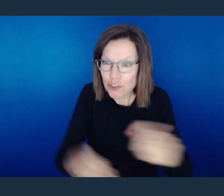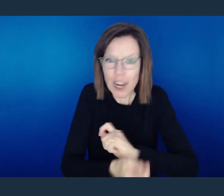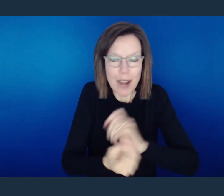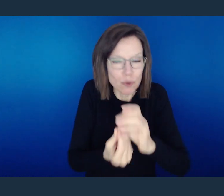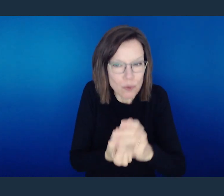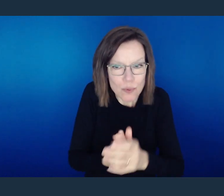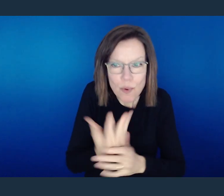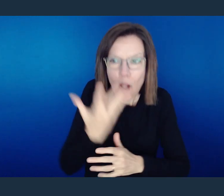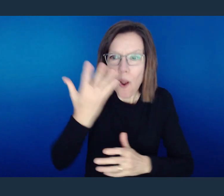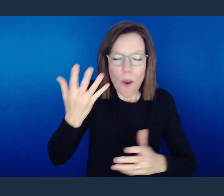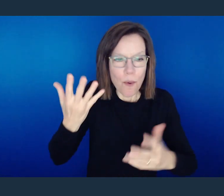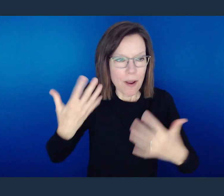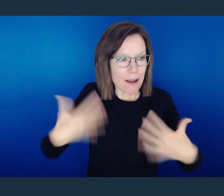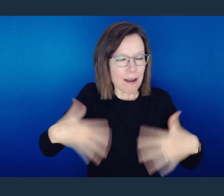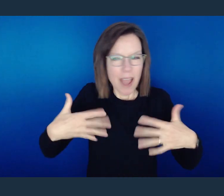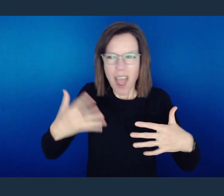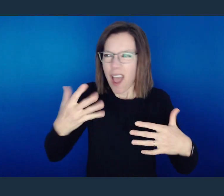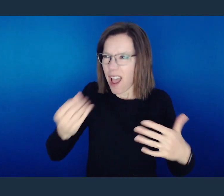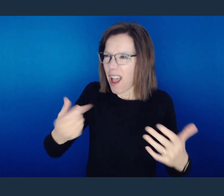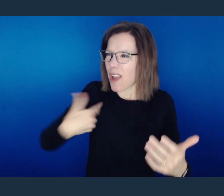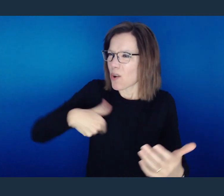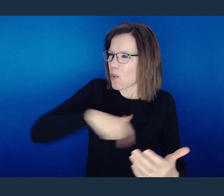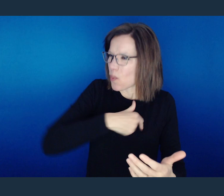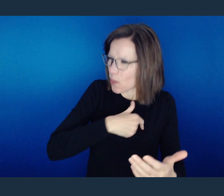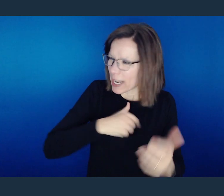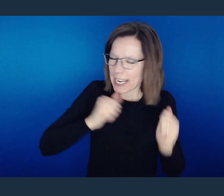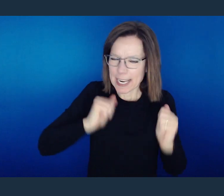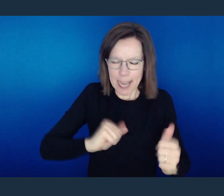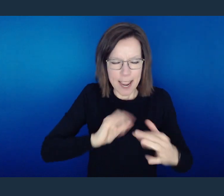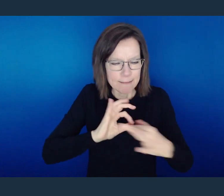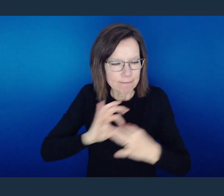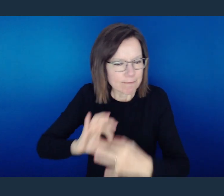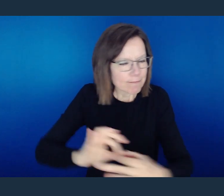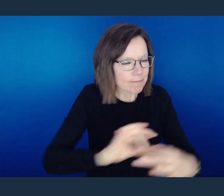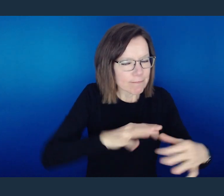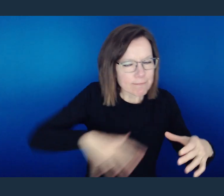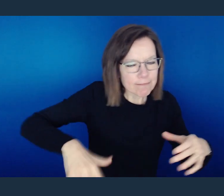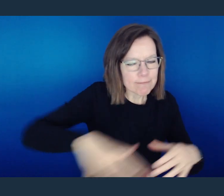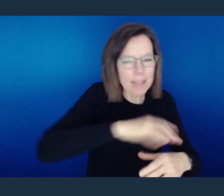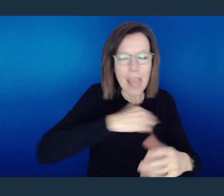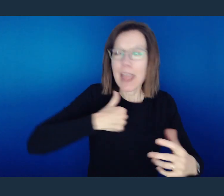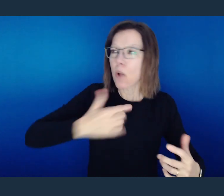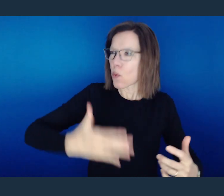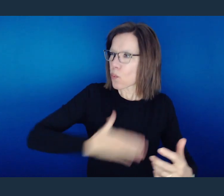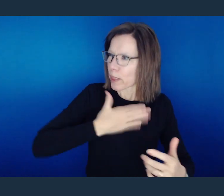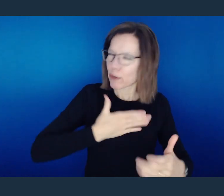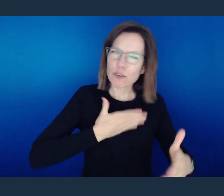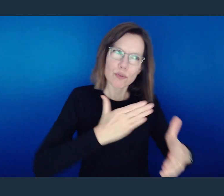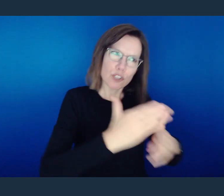but also, Lord, that we might grow into our social arenas and we might share Your word